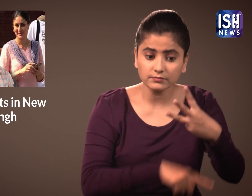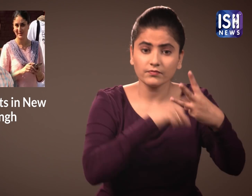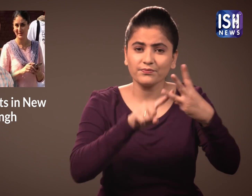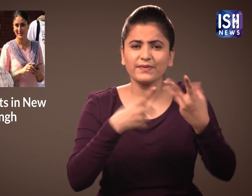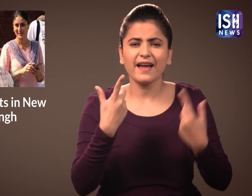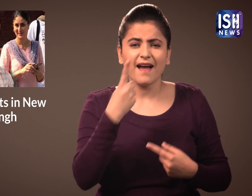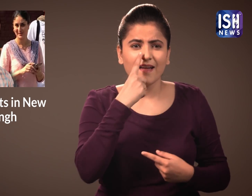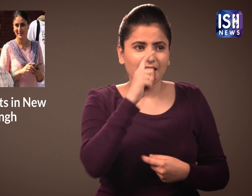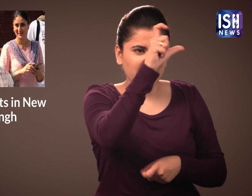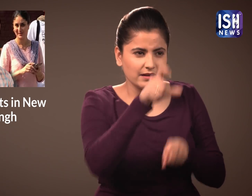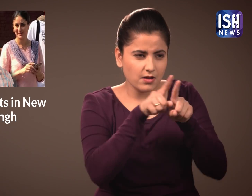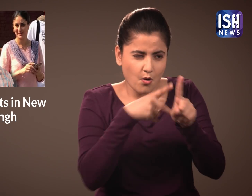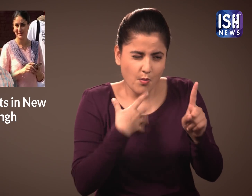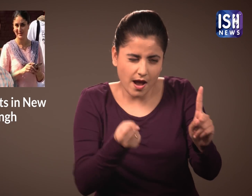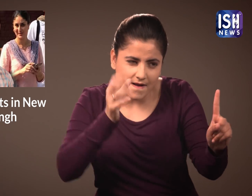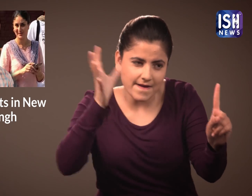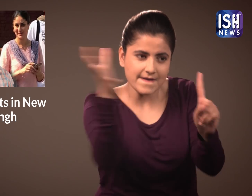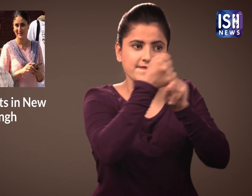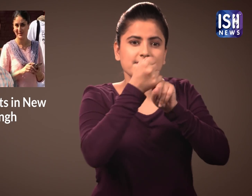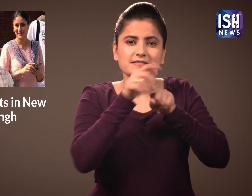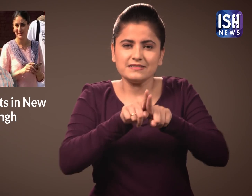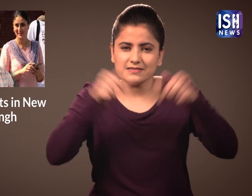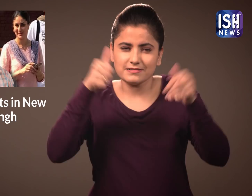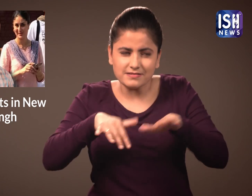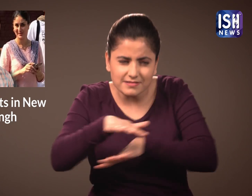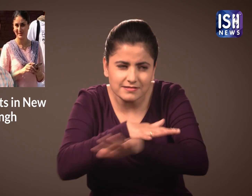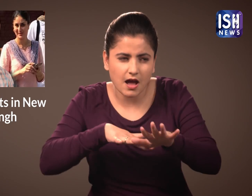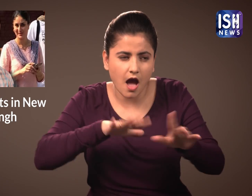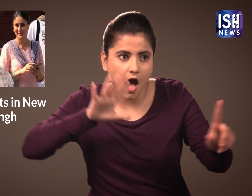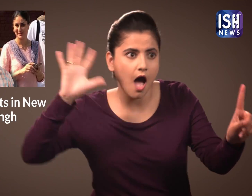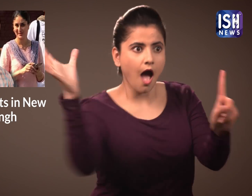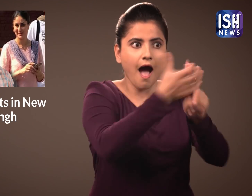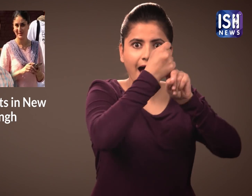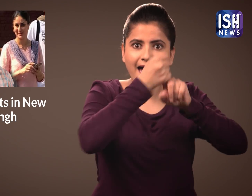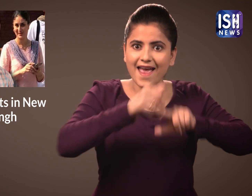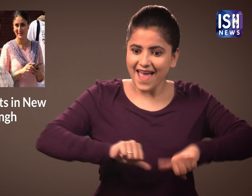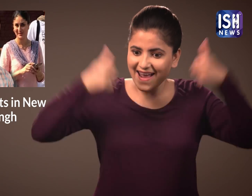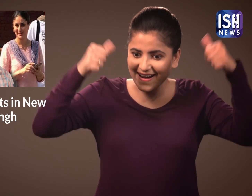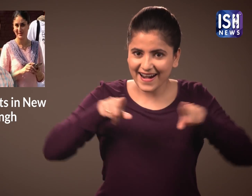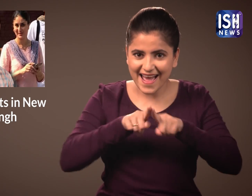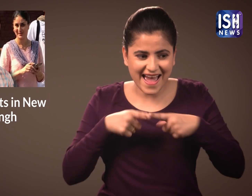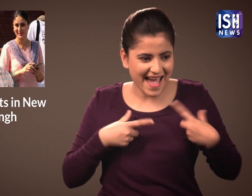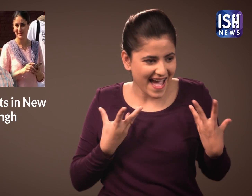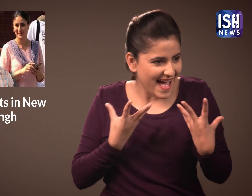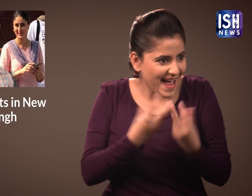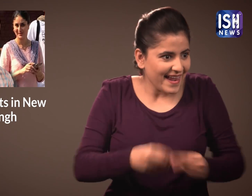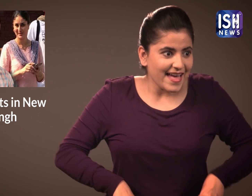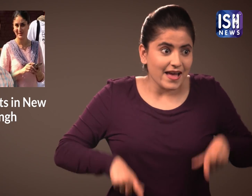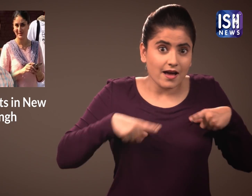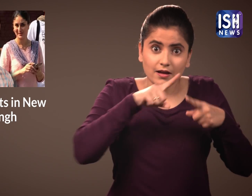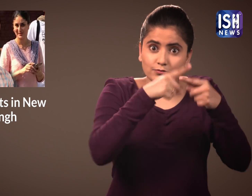and gets the love of his life as well.